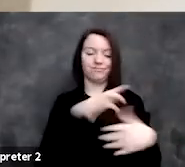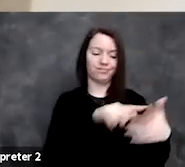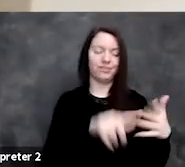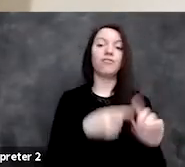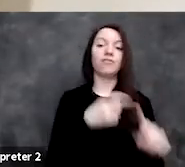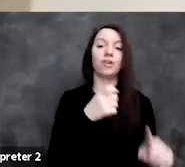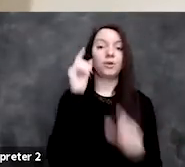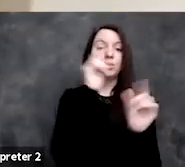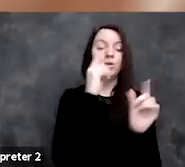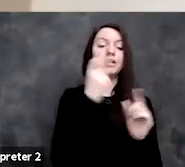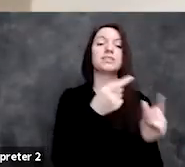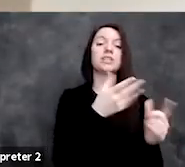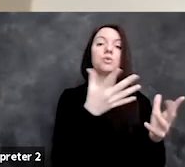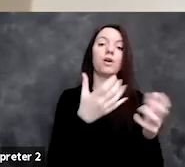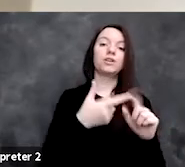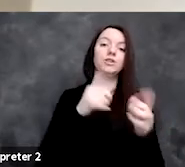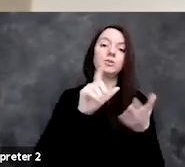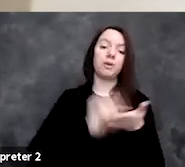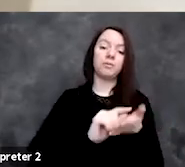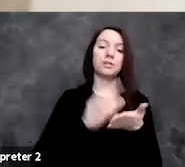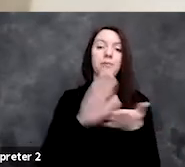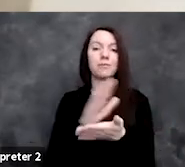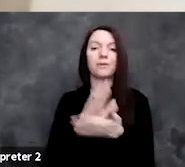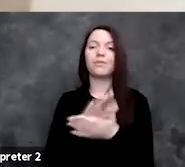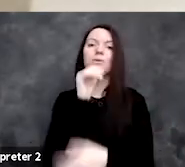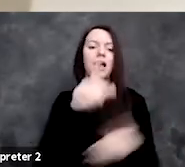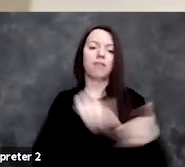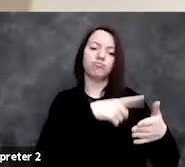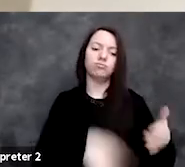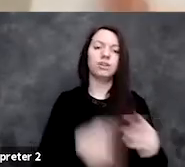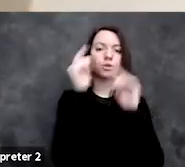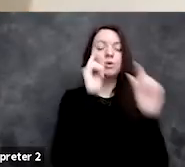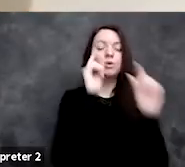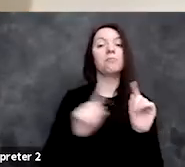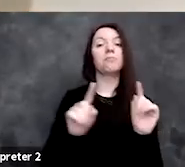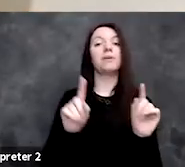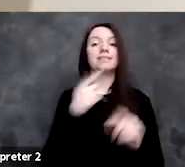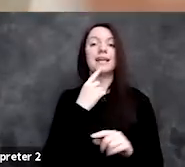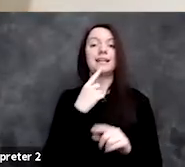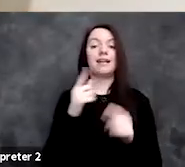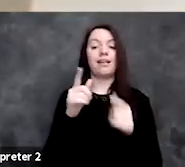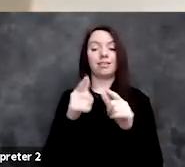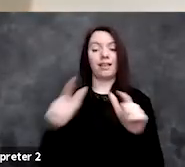that didn't say nasty things about Google, but said that language models often have biases